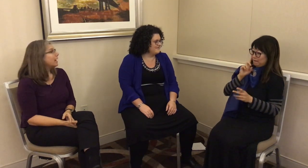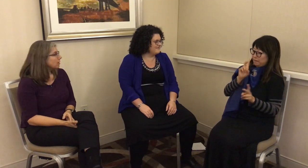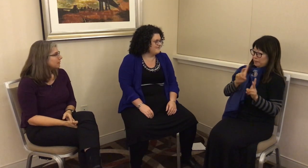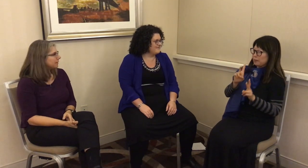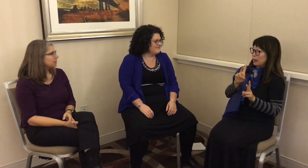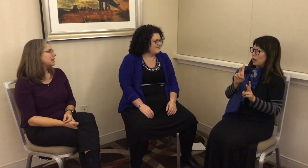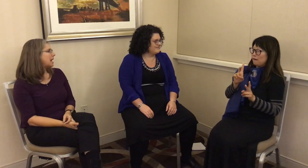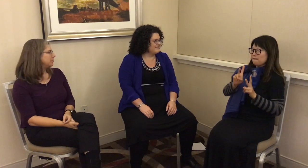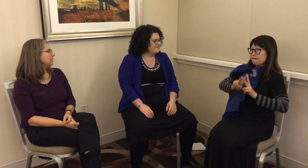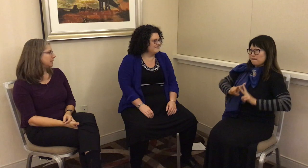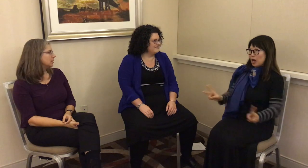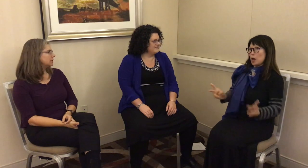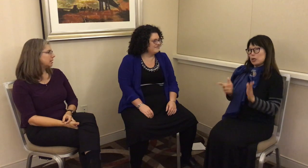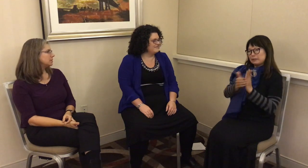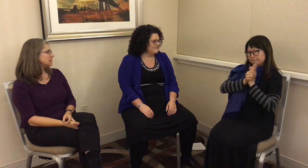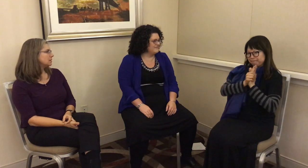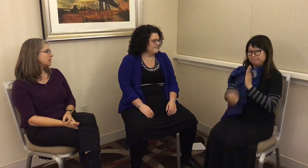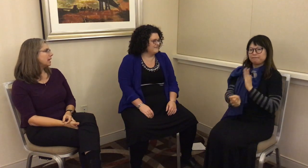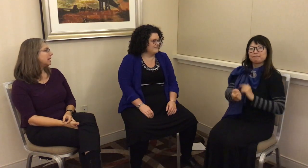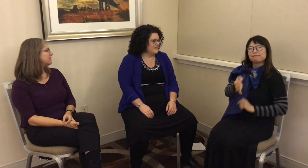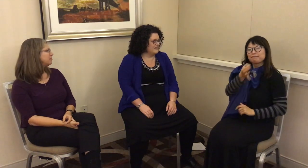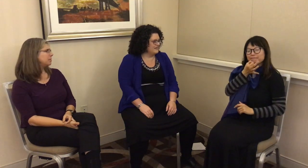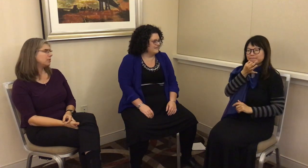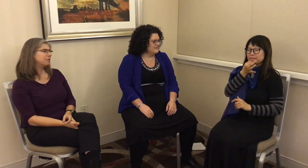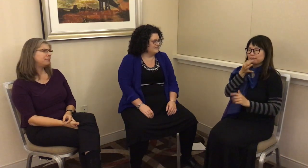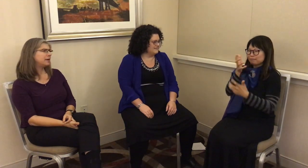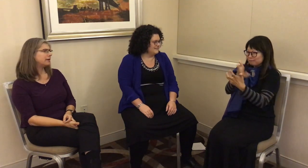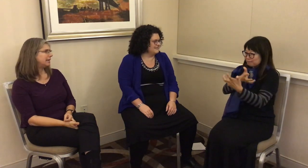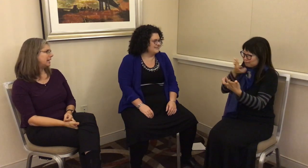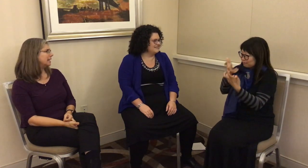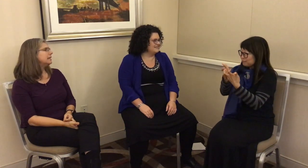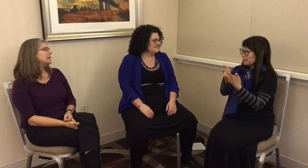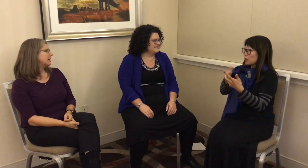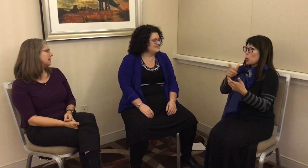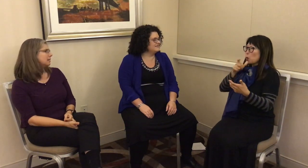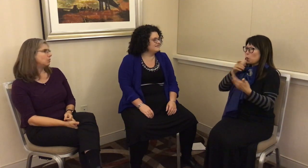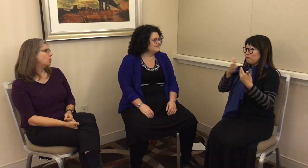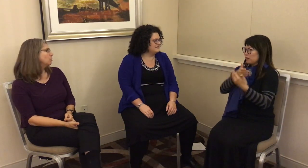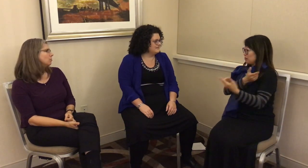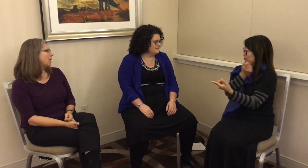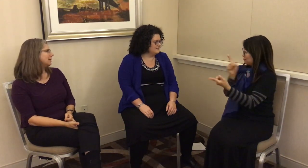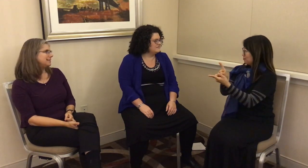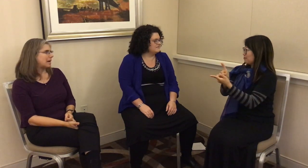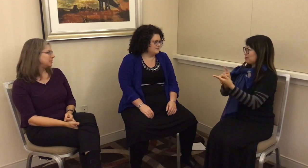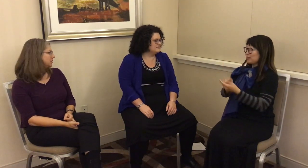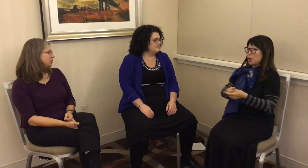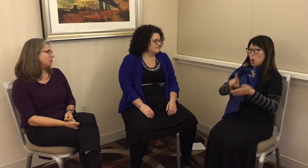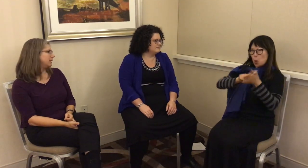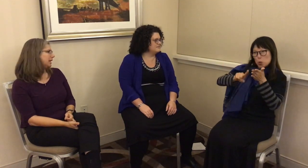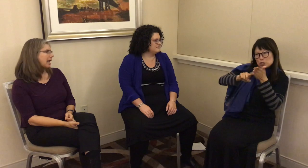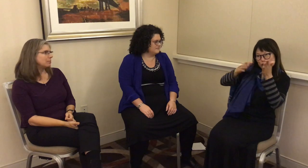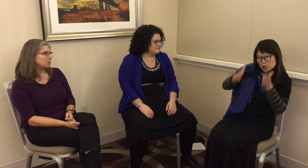are aware that they’re in a lab being videotaped. Deaf people are very well-adapted to being